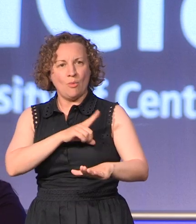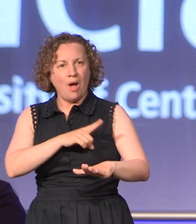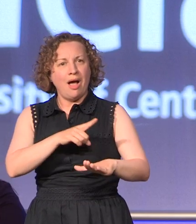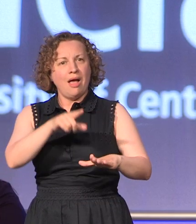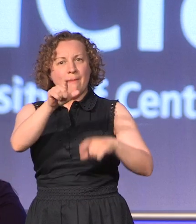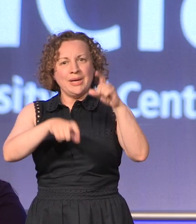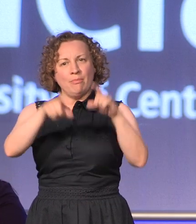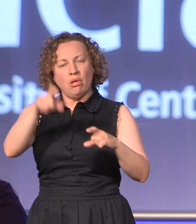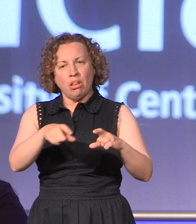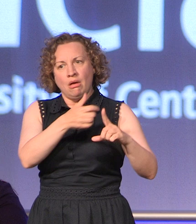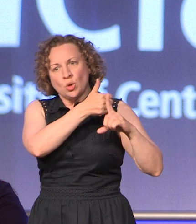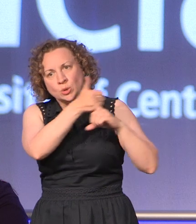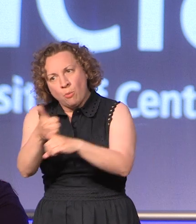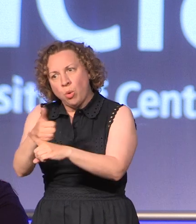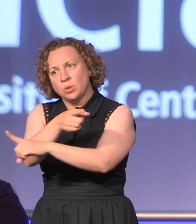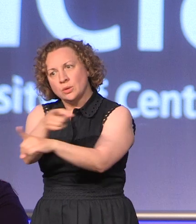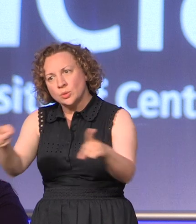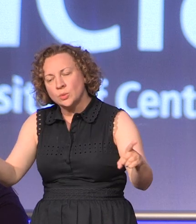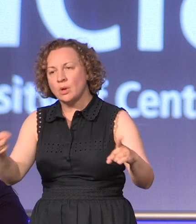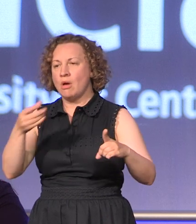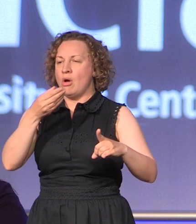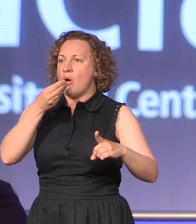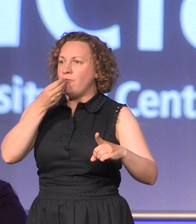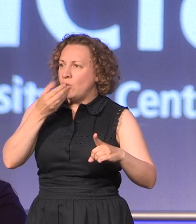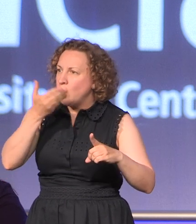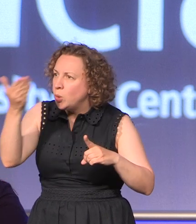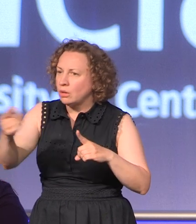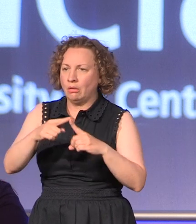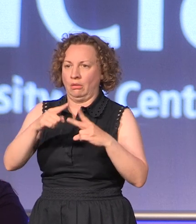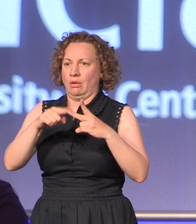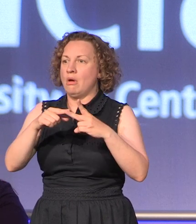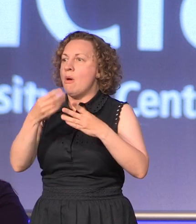who have given you food, who've sent you money and given you the strength to